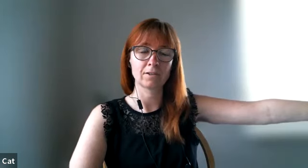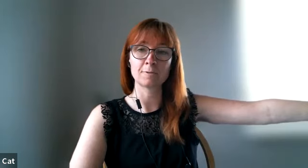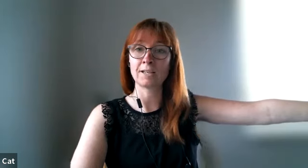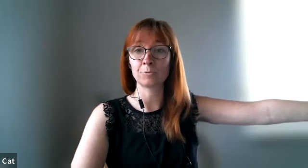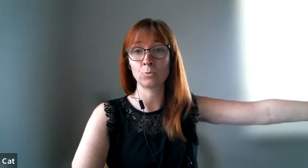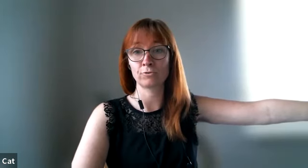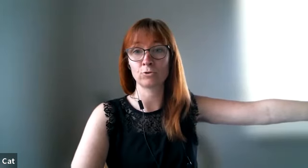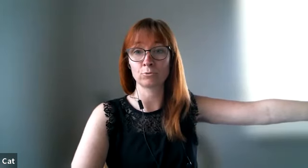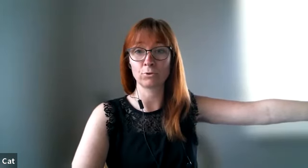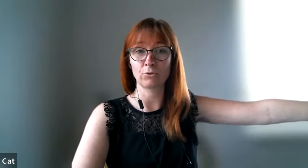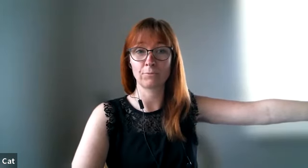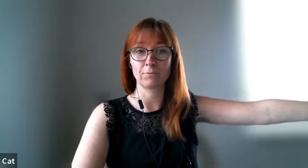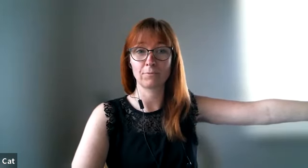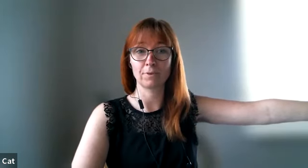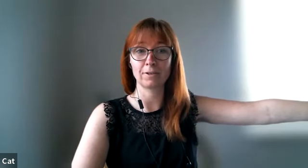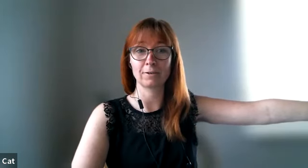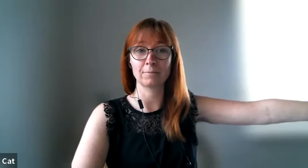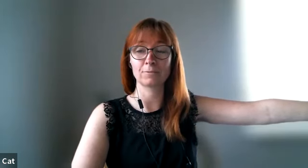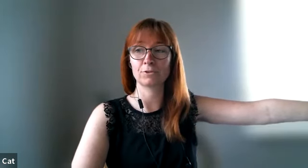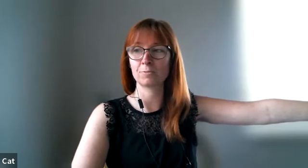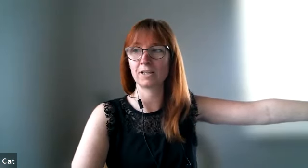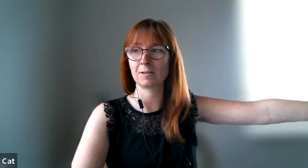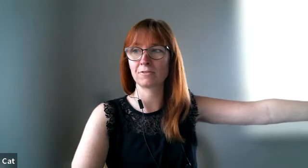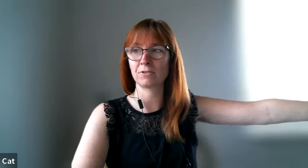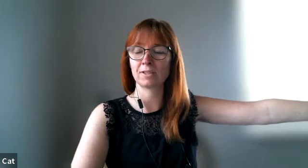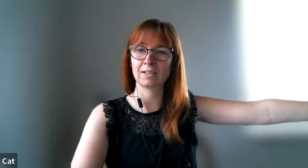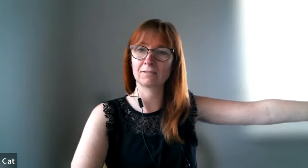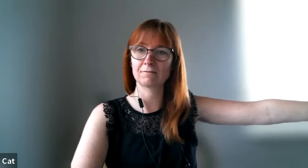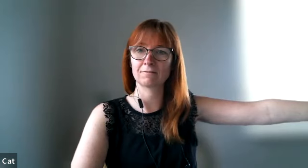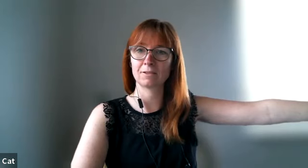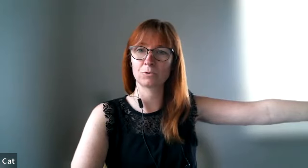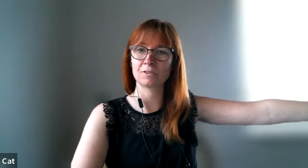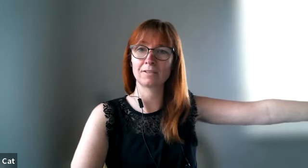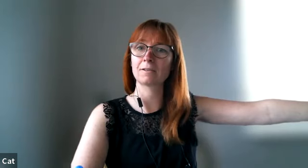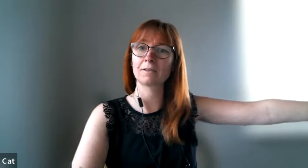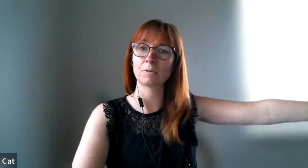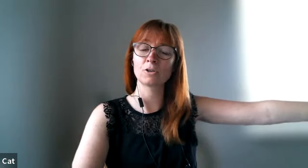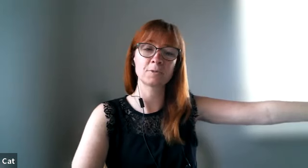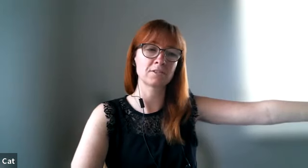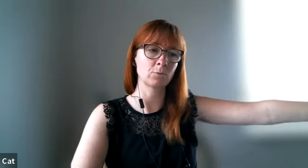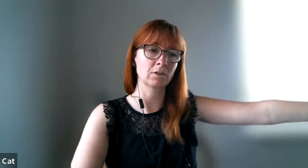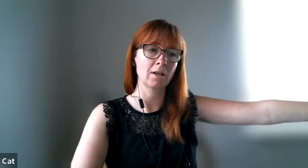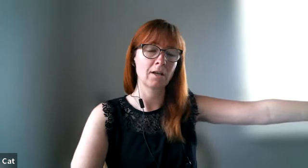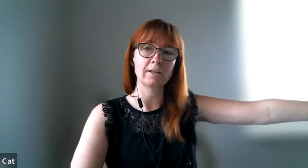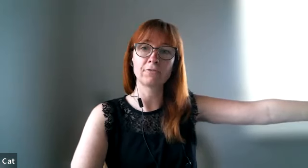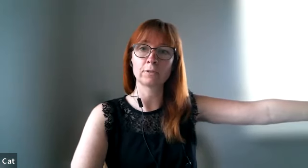sometimes i would have chosen both um sometimes i felt like it was and my husband said well he felt